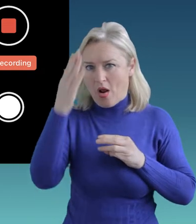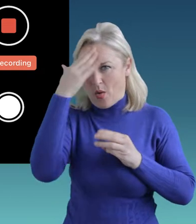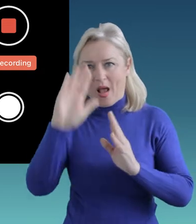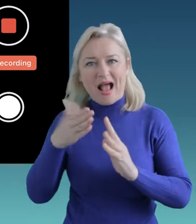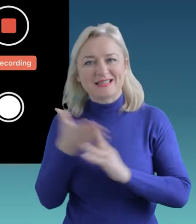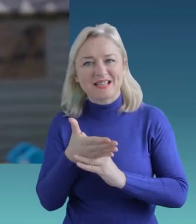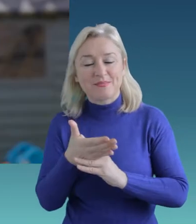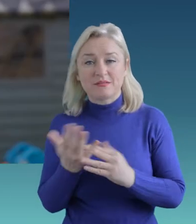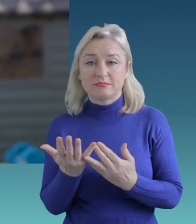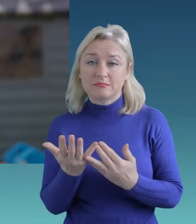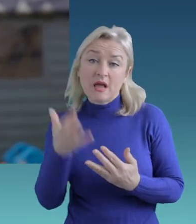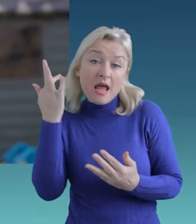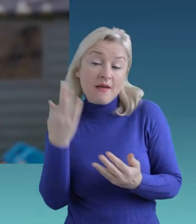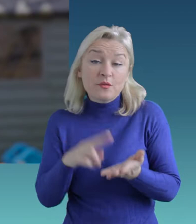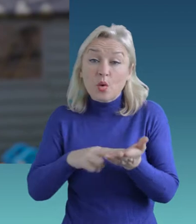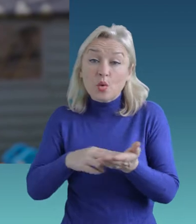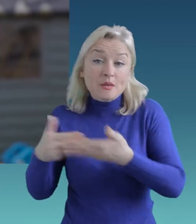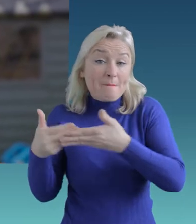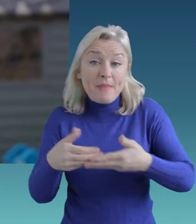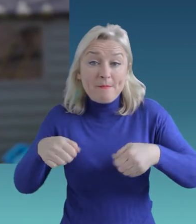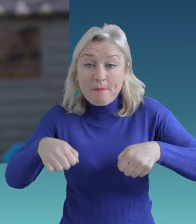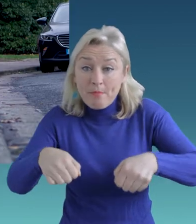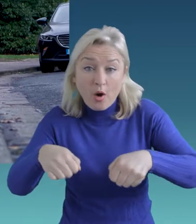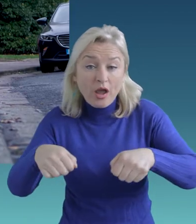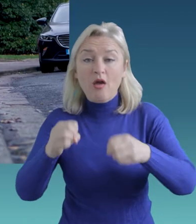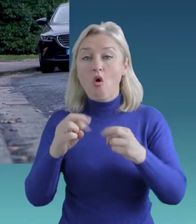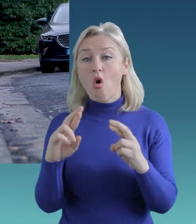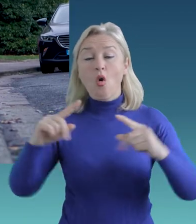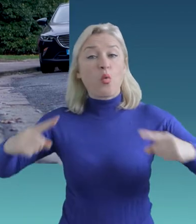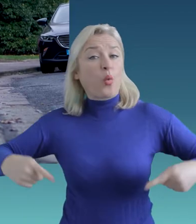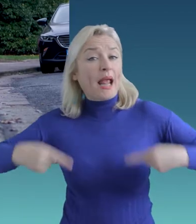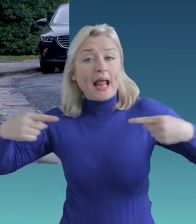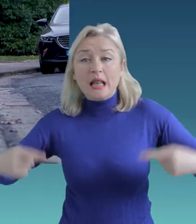Whether you’re using a buggy or in a wheelchair, whatever it may be.